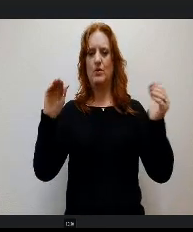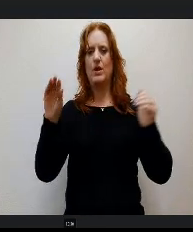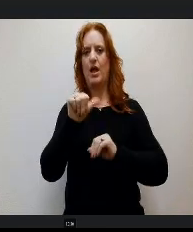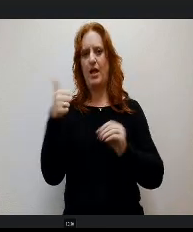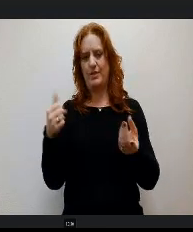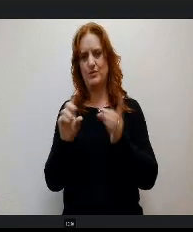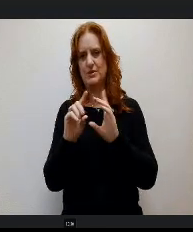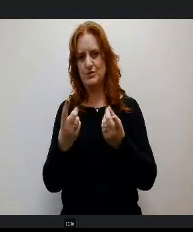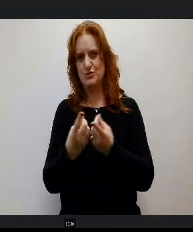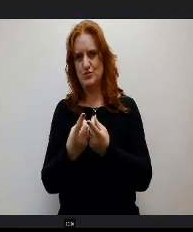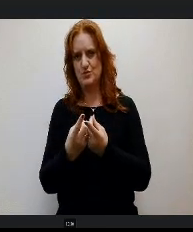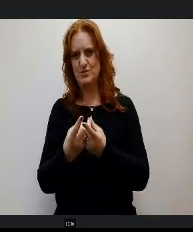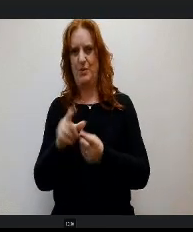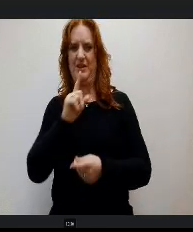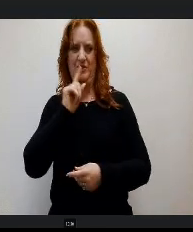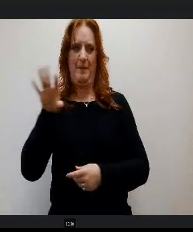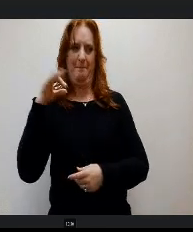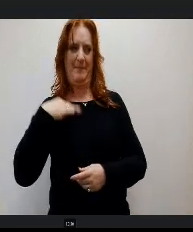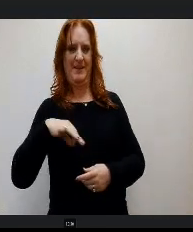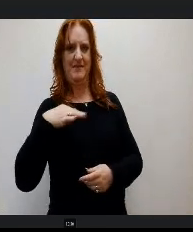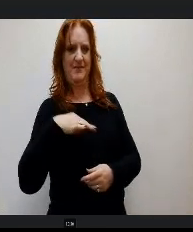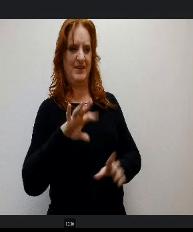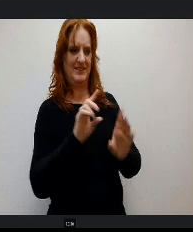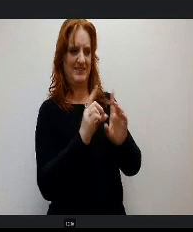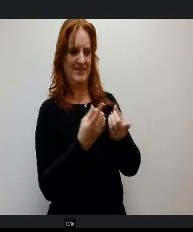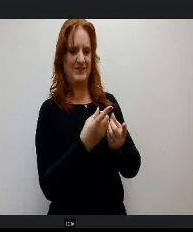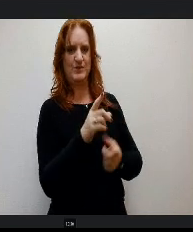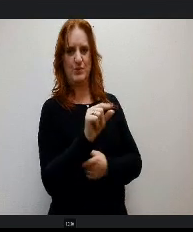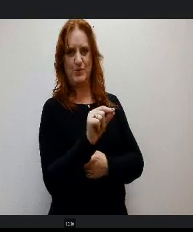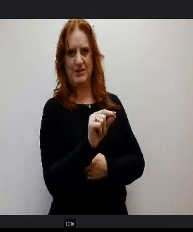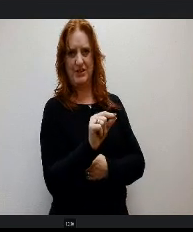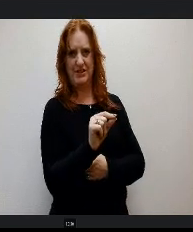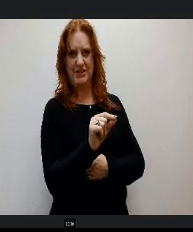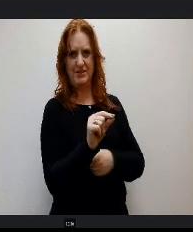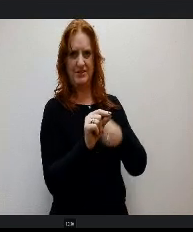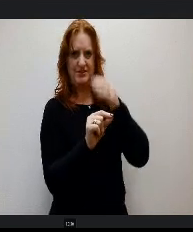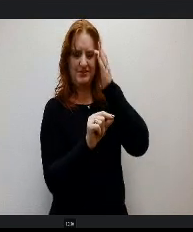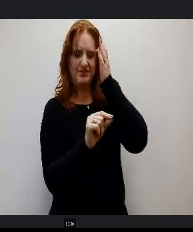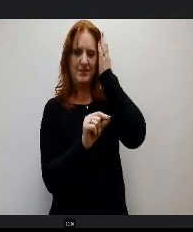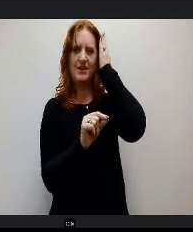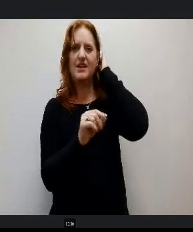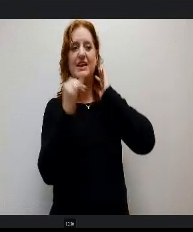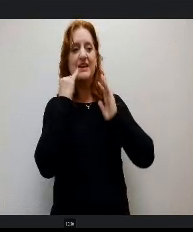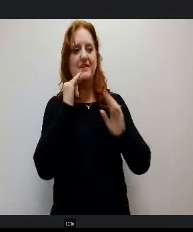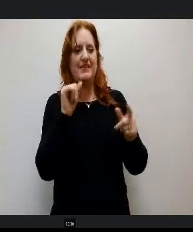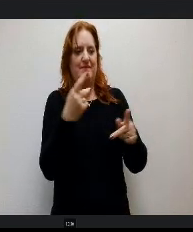or benefit Academy District 20 in the recalculation under this new formula.